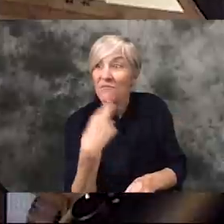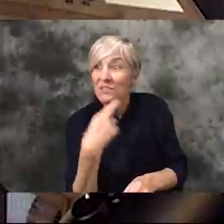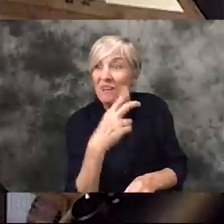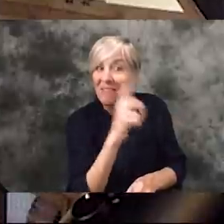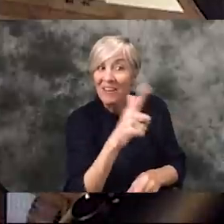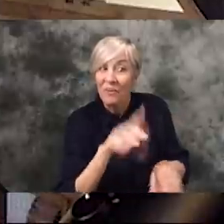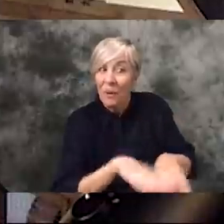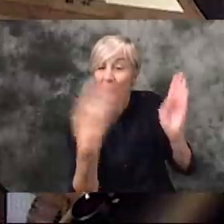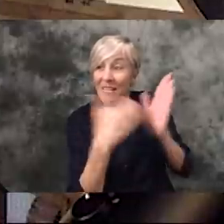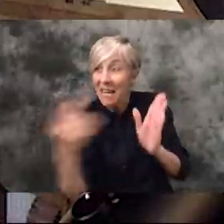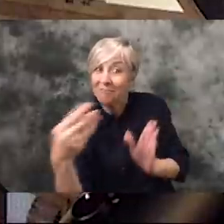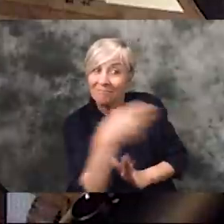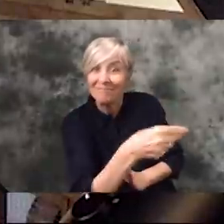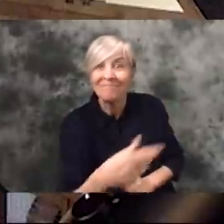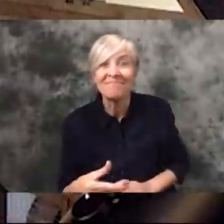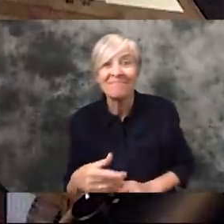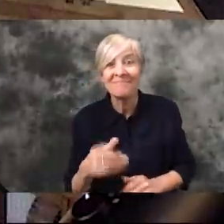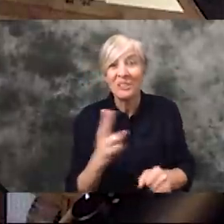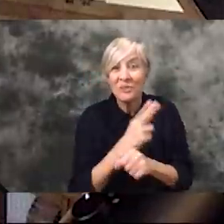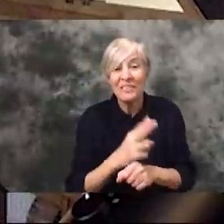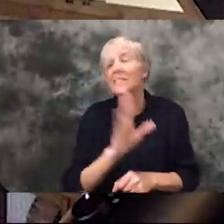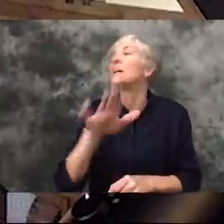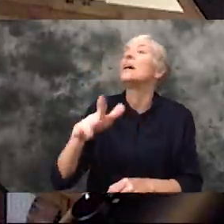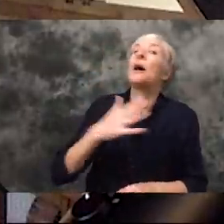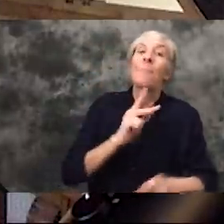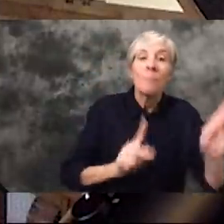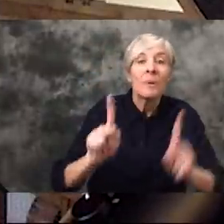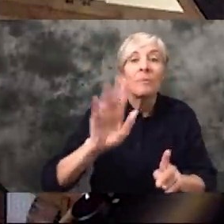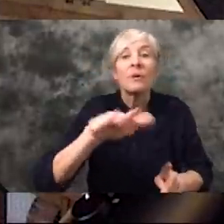Please do go out there and research ways to help